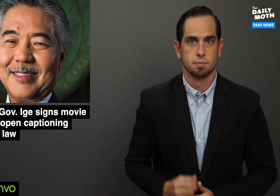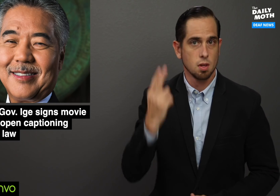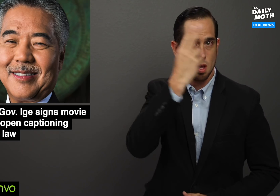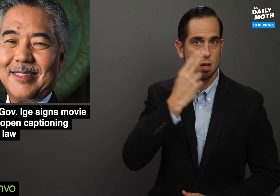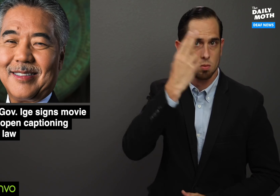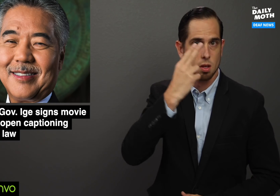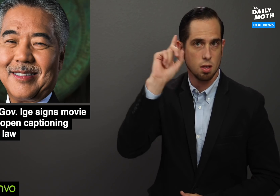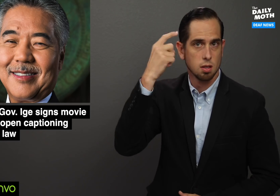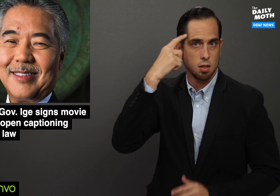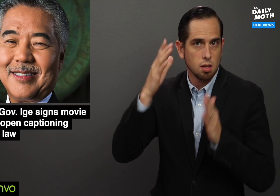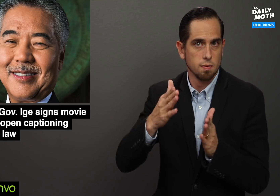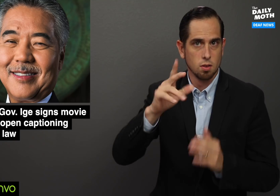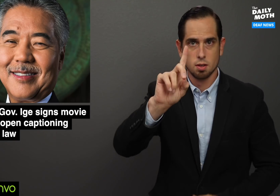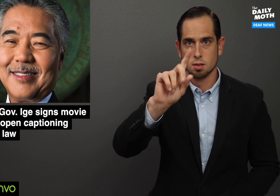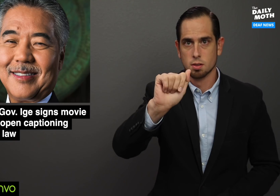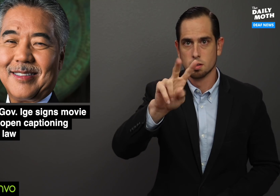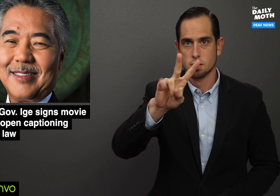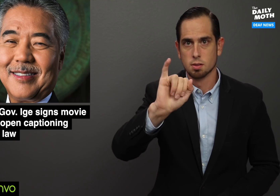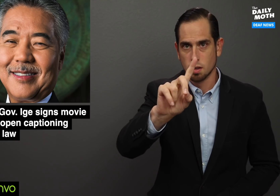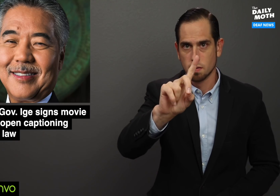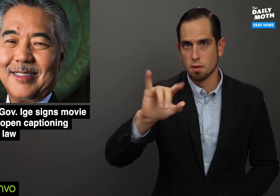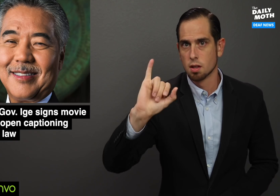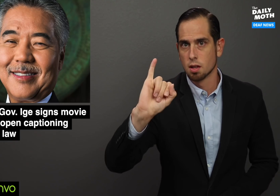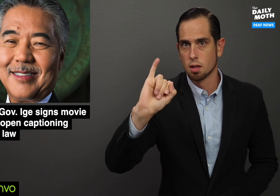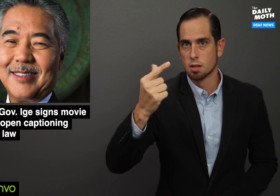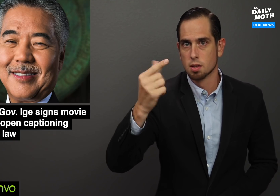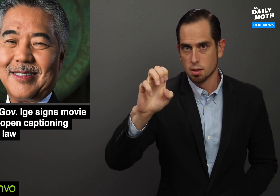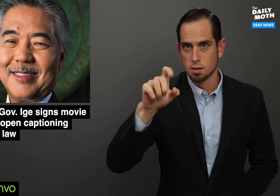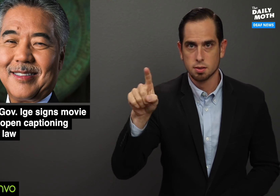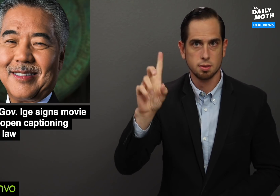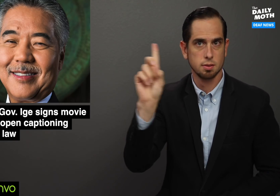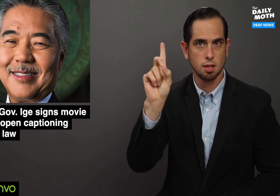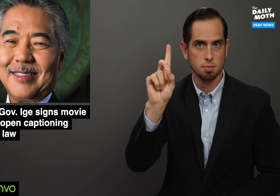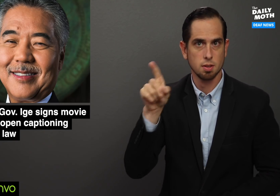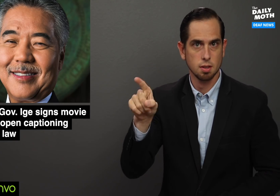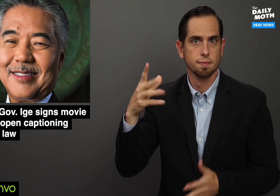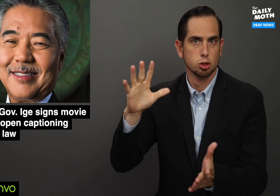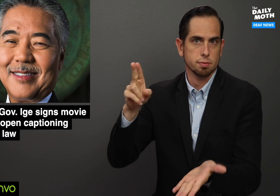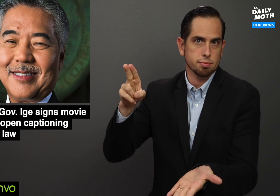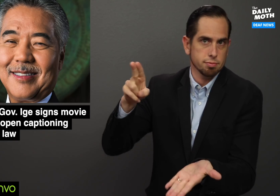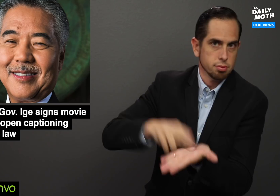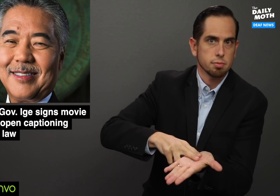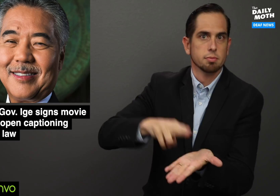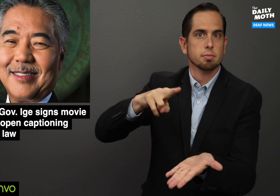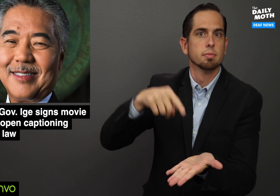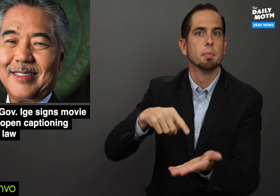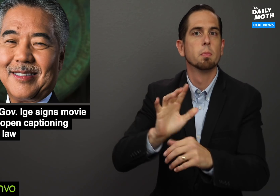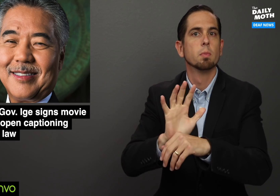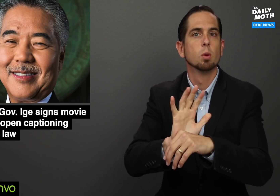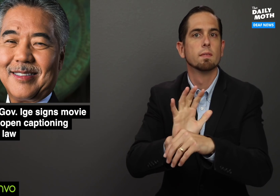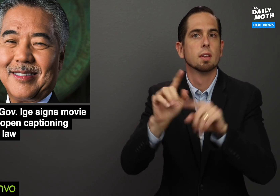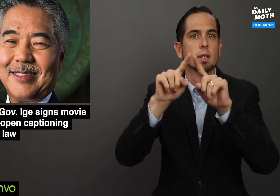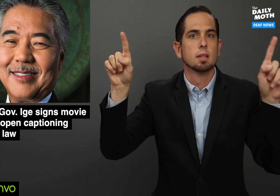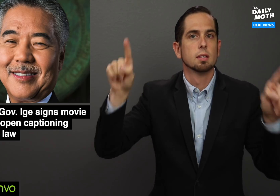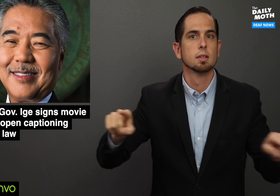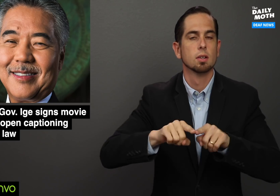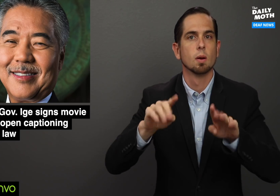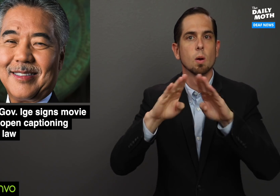Hawaii Gov. David Ige (D) signed the movie theater